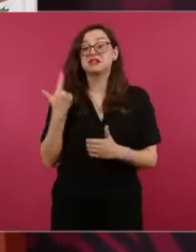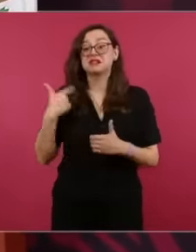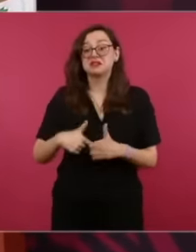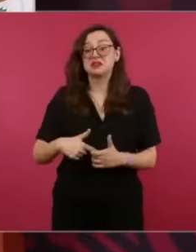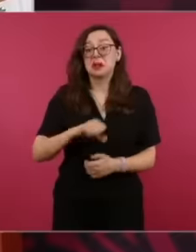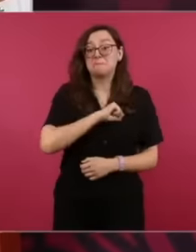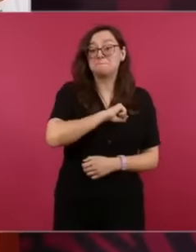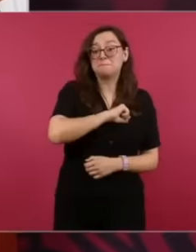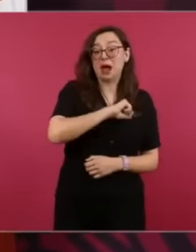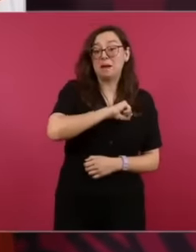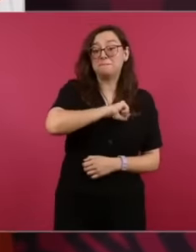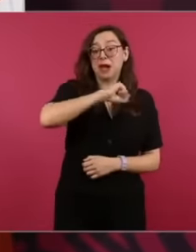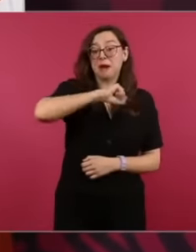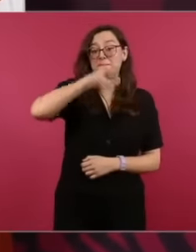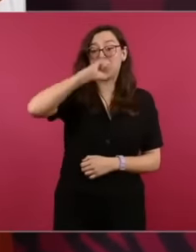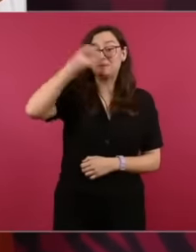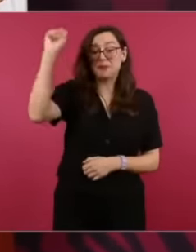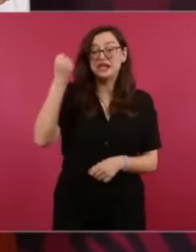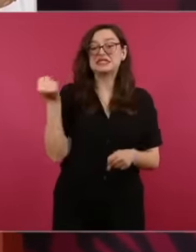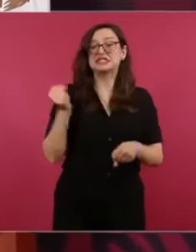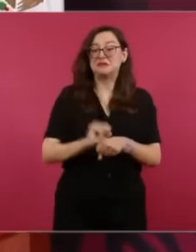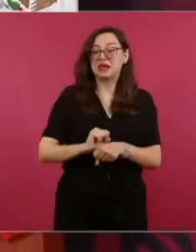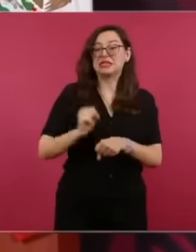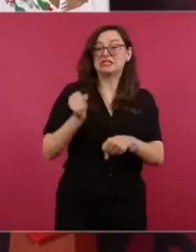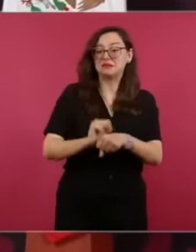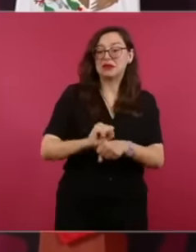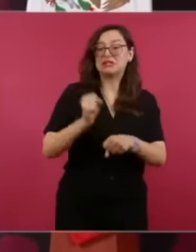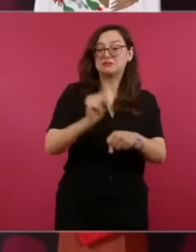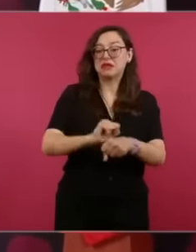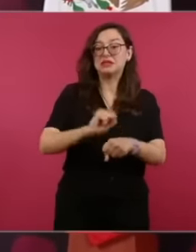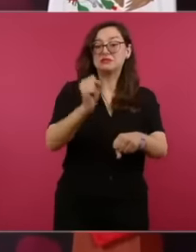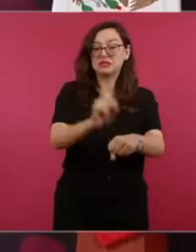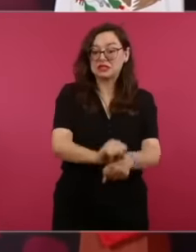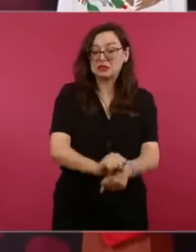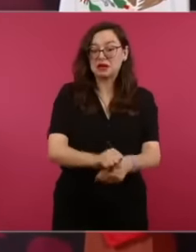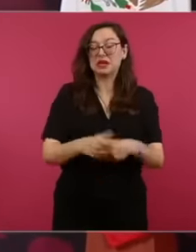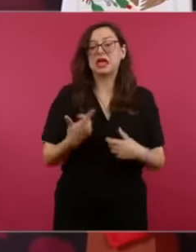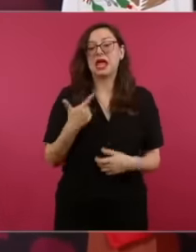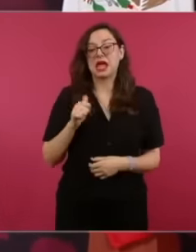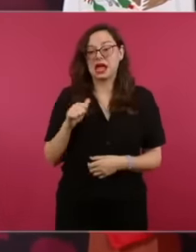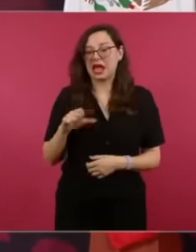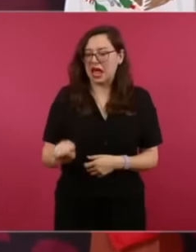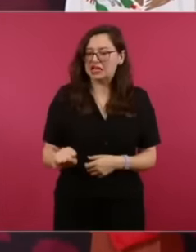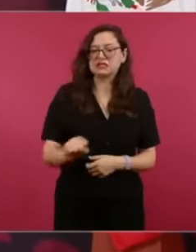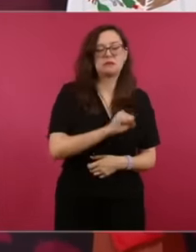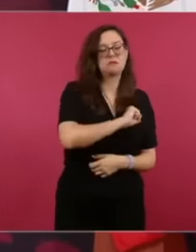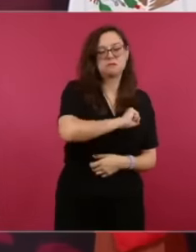diesel increased in real terms the price of gas the price of electricity